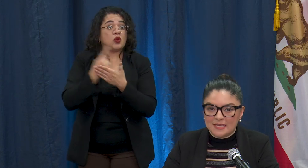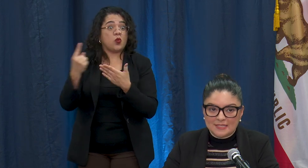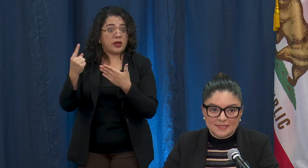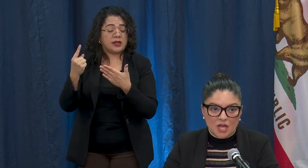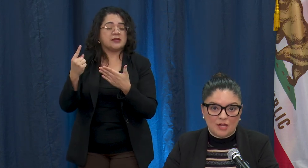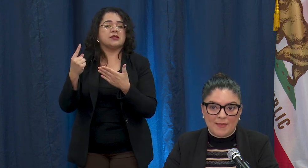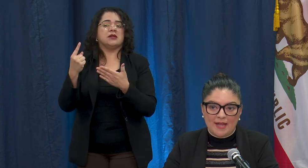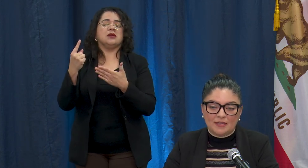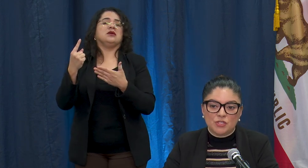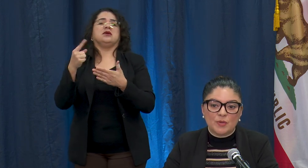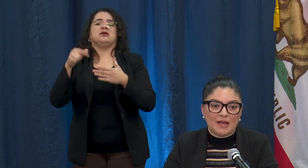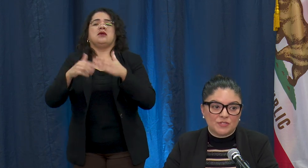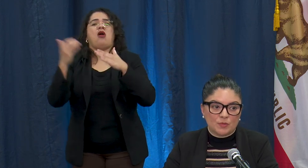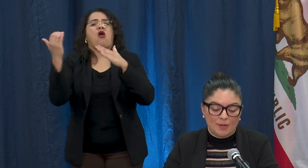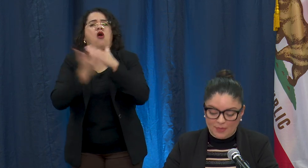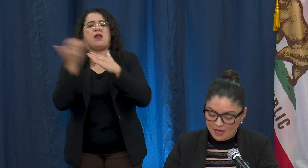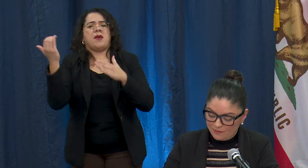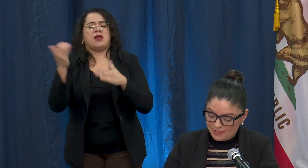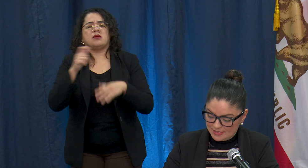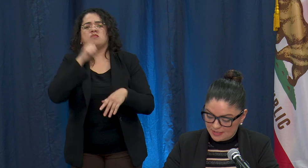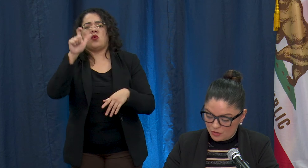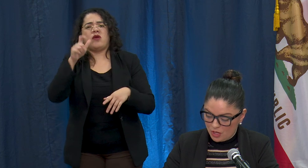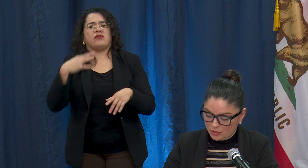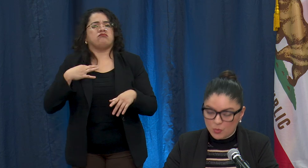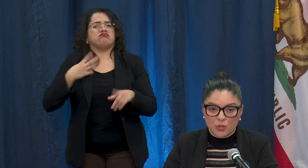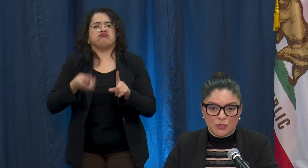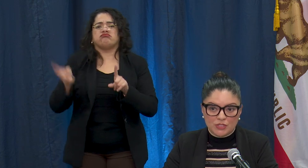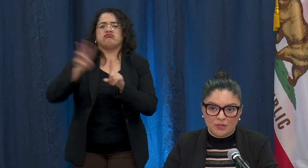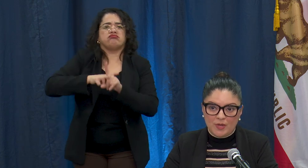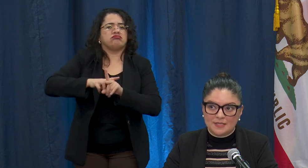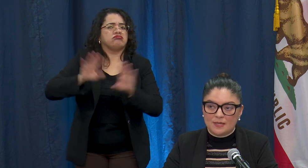this is automatic you don't have to reapply for the $600 or 13 weeks that